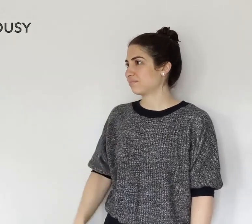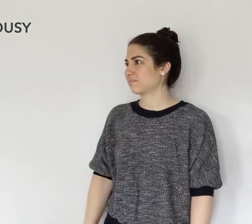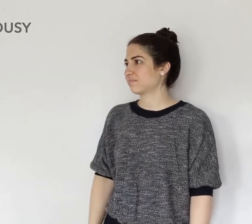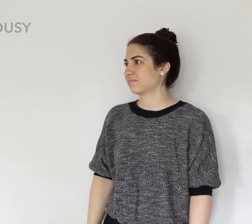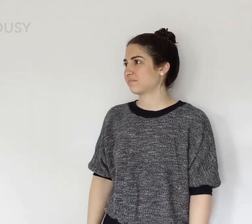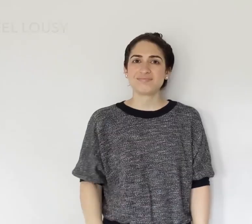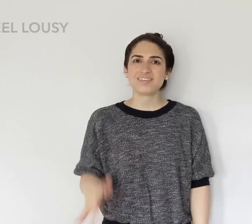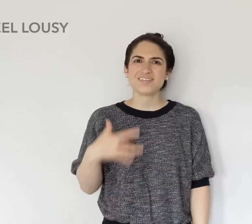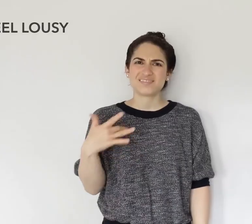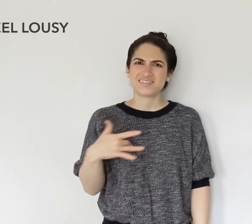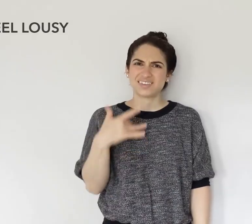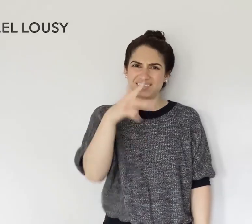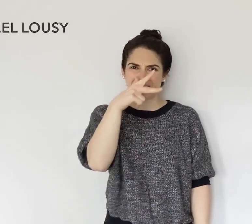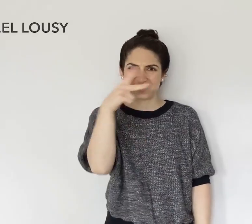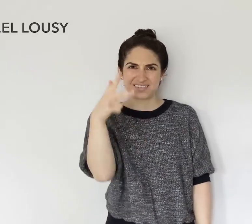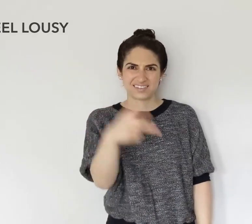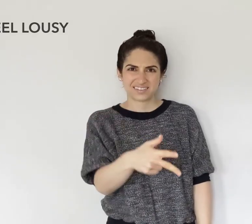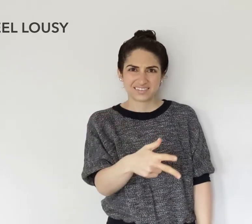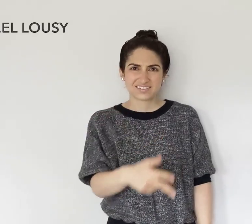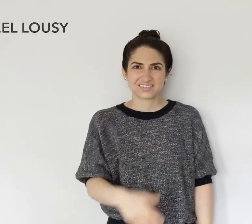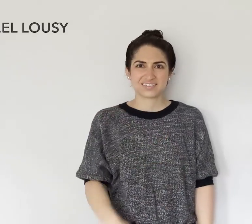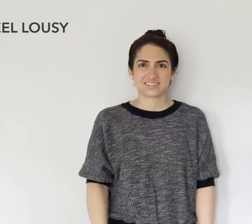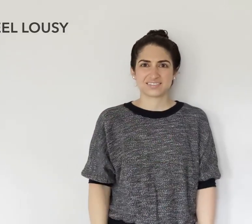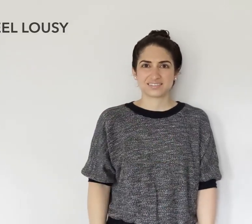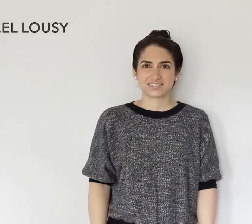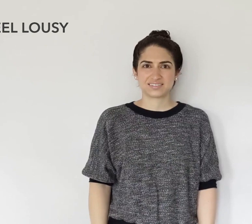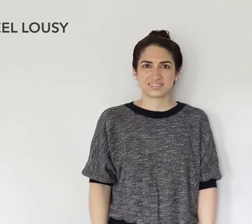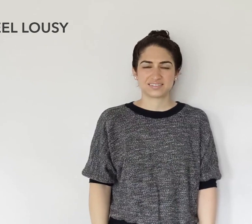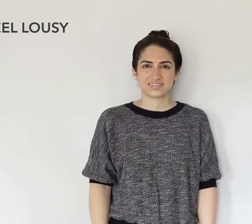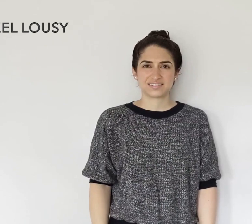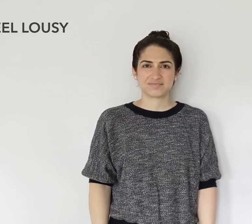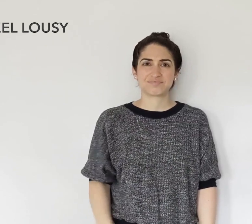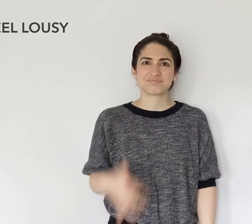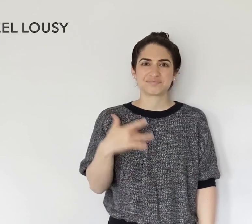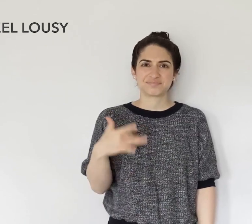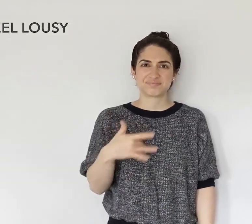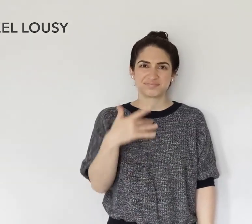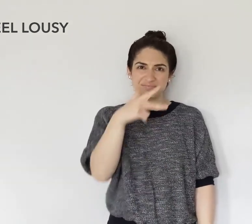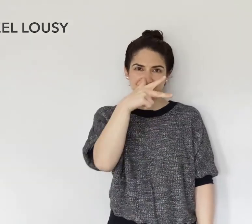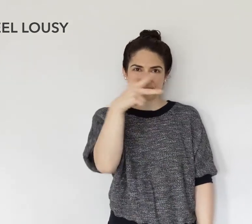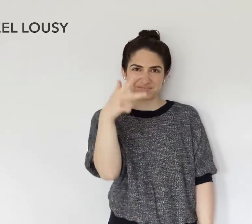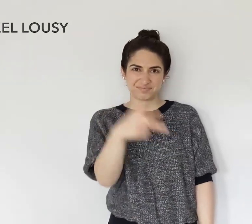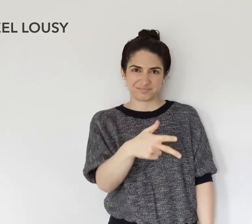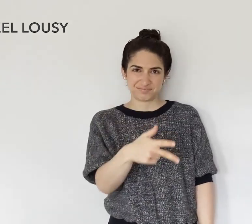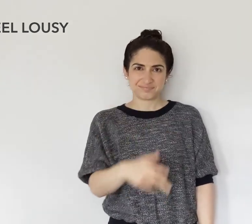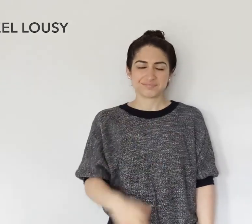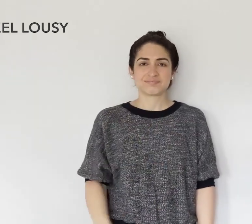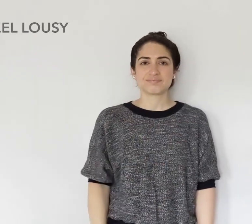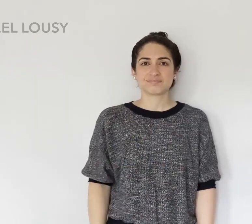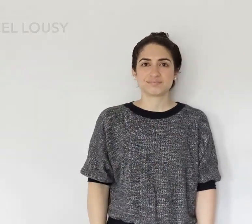FEEL LOUSY